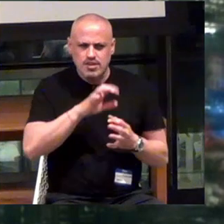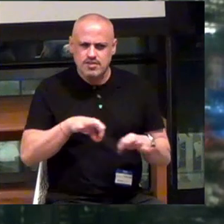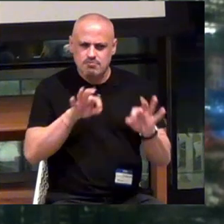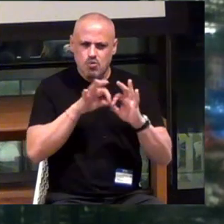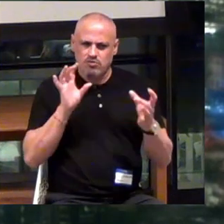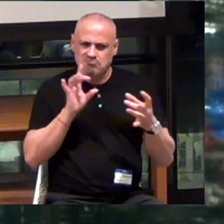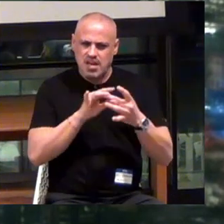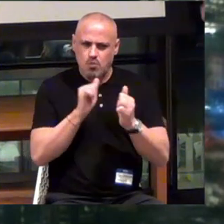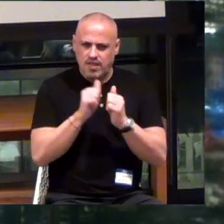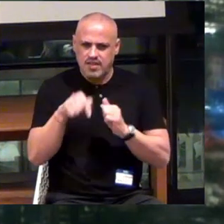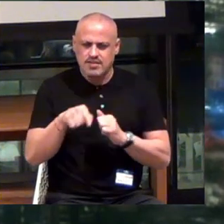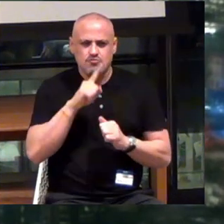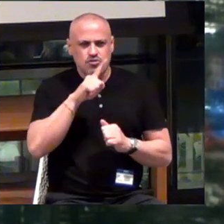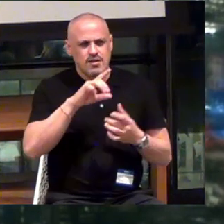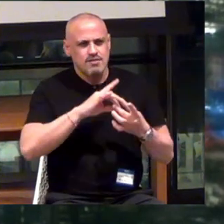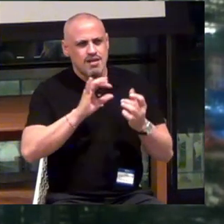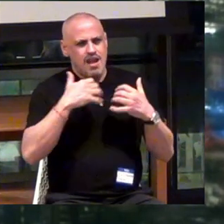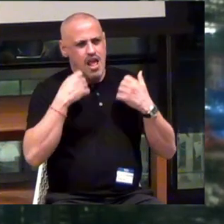It was relating to health care more specifically.